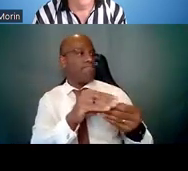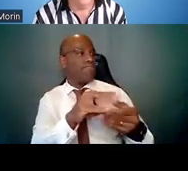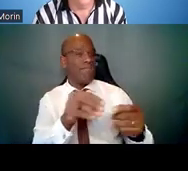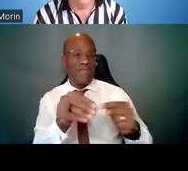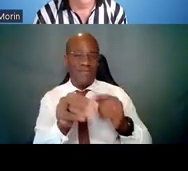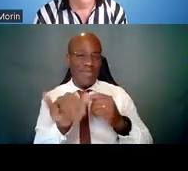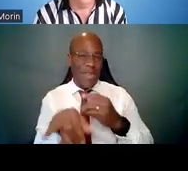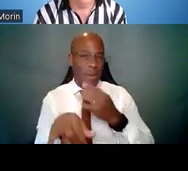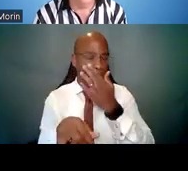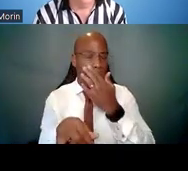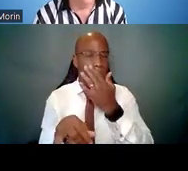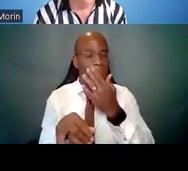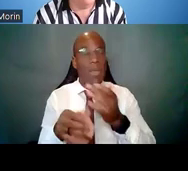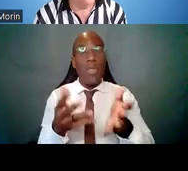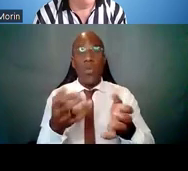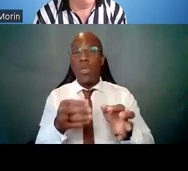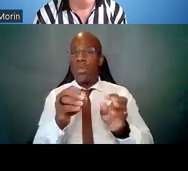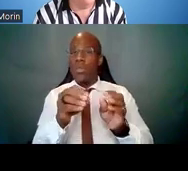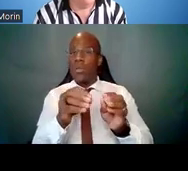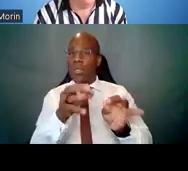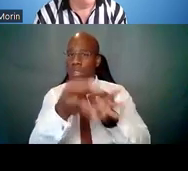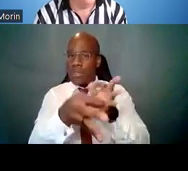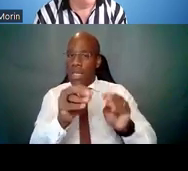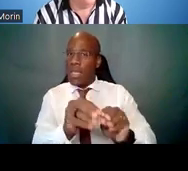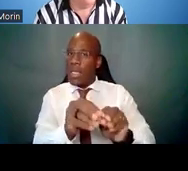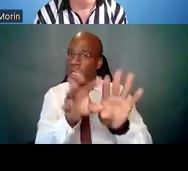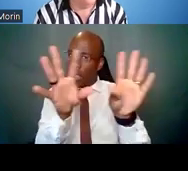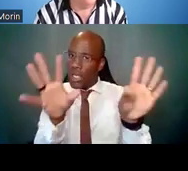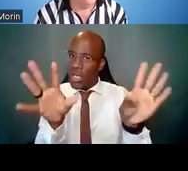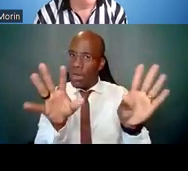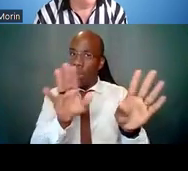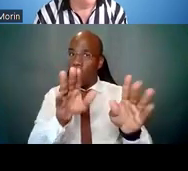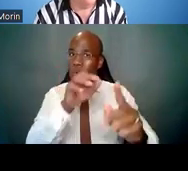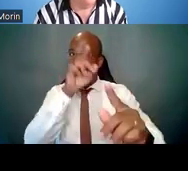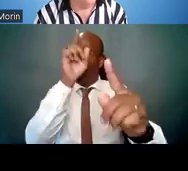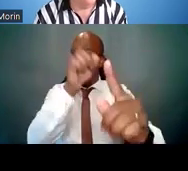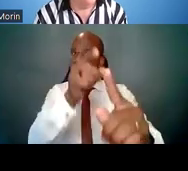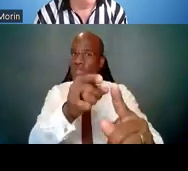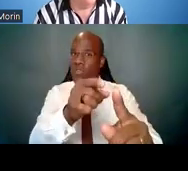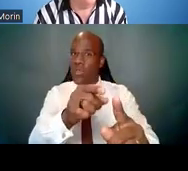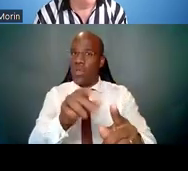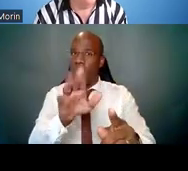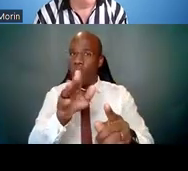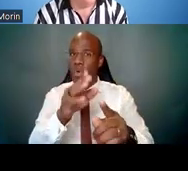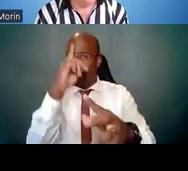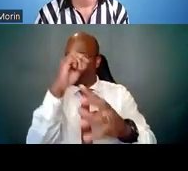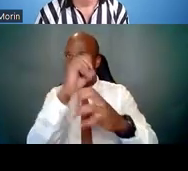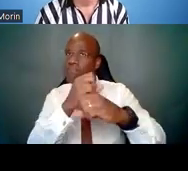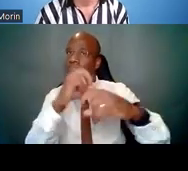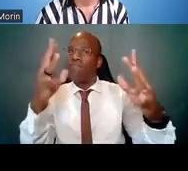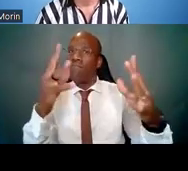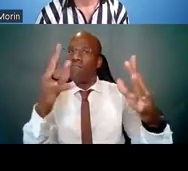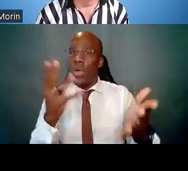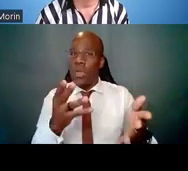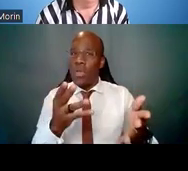You want to provide a succinct intro to who you are, and you want to narrow down your why,